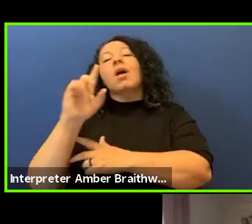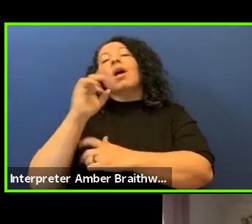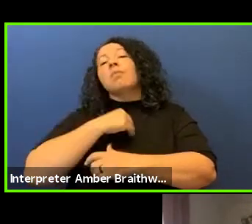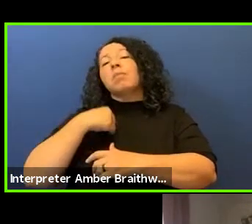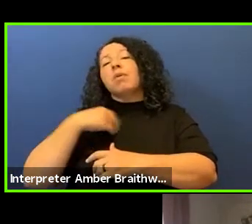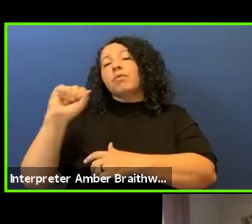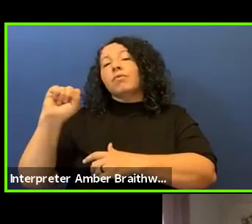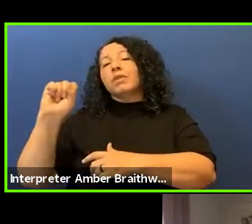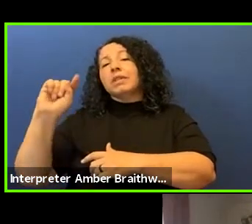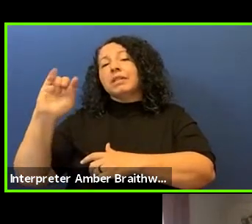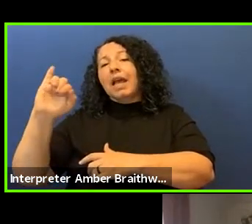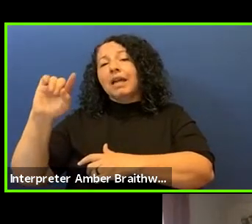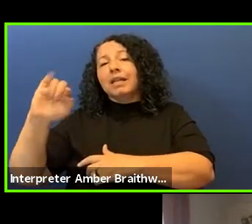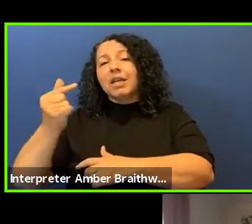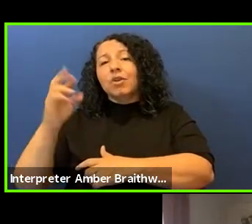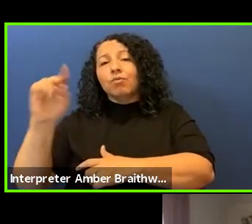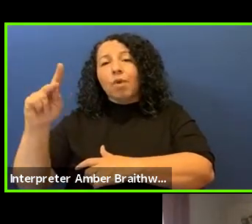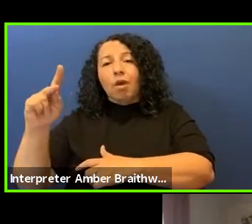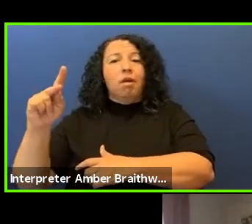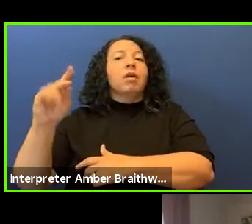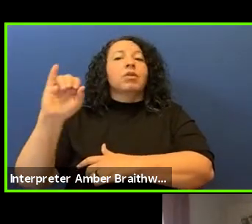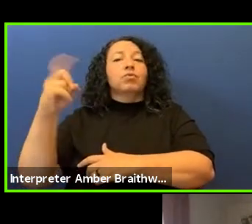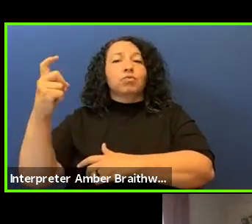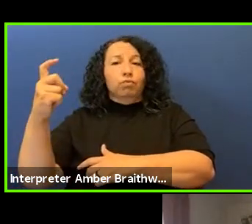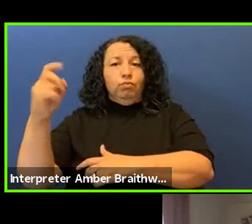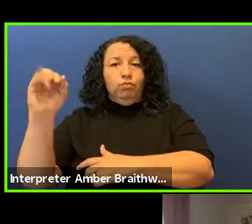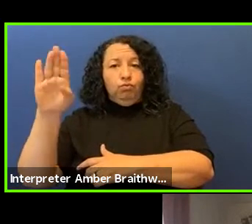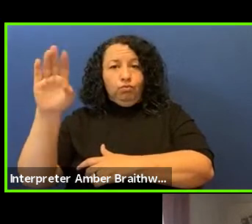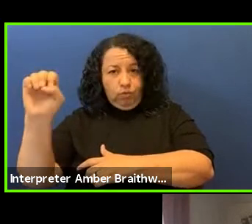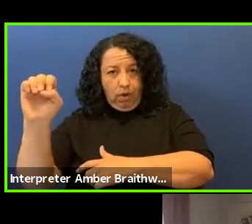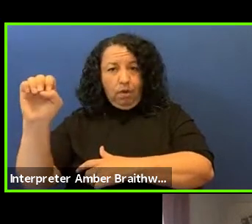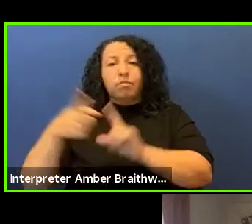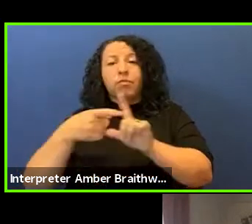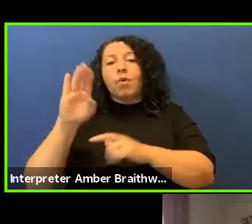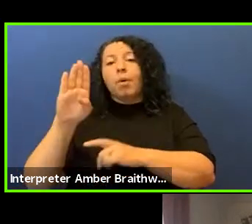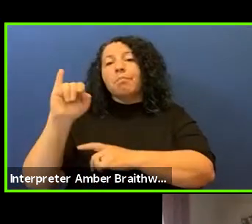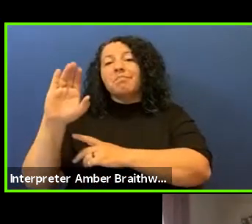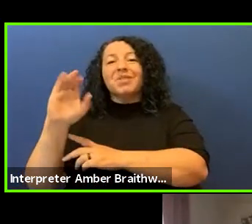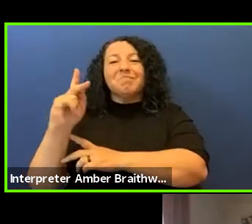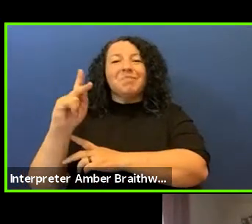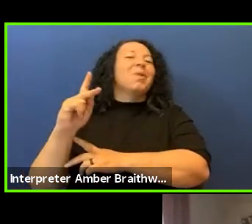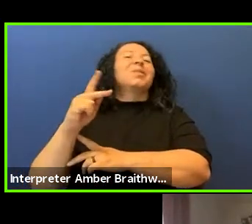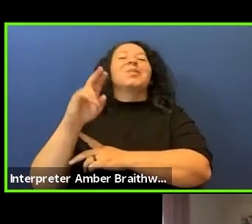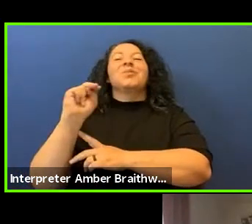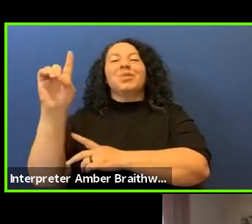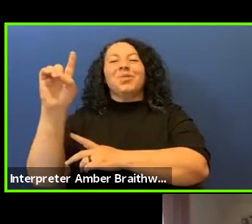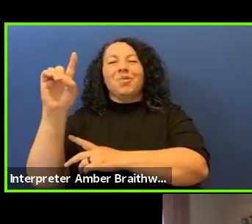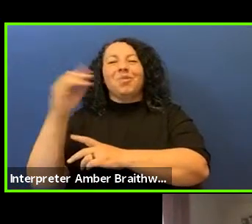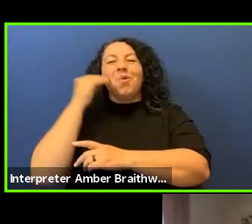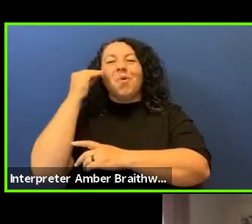I'm coming to you from Bismarck, North Dakota, homelands of the Mandan and Dakota people.